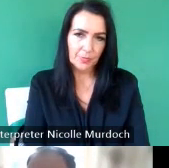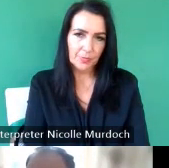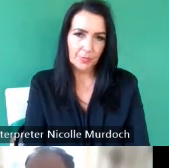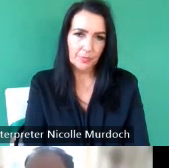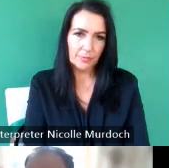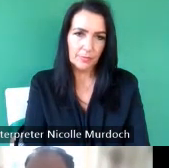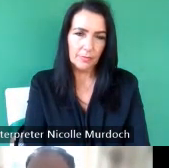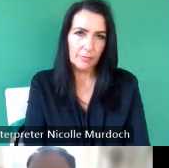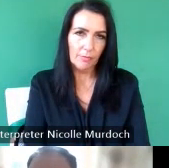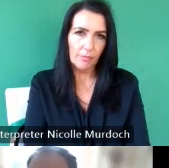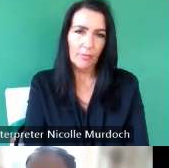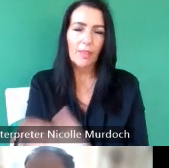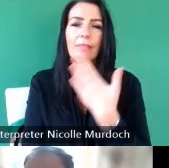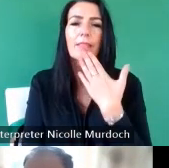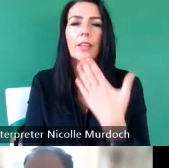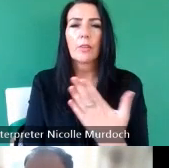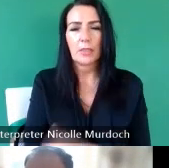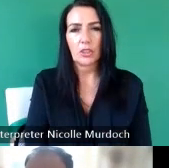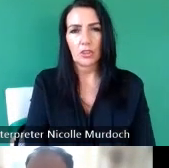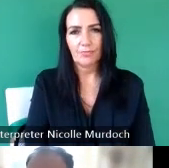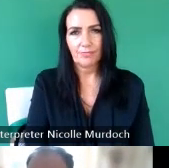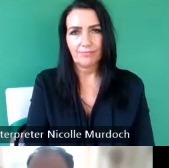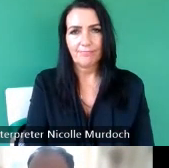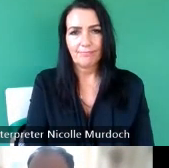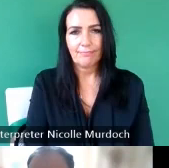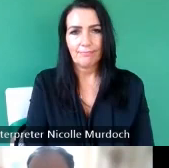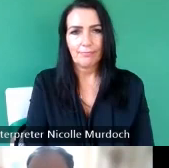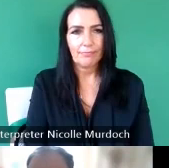thank you very much Simon thank you now we had another there was one you want to come